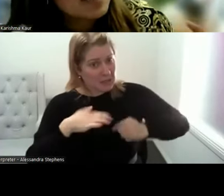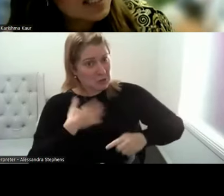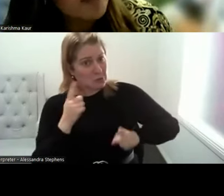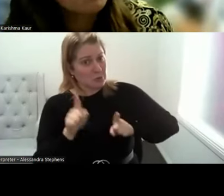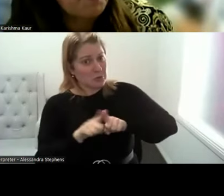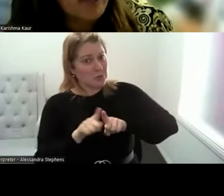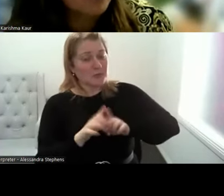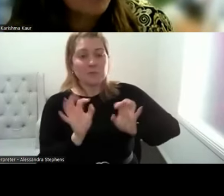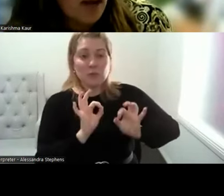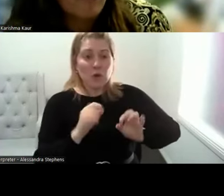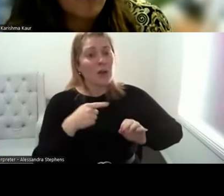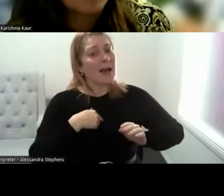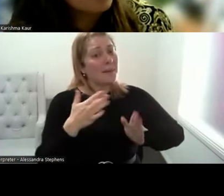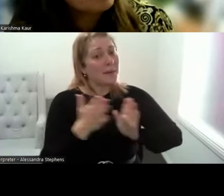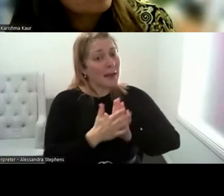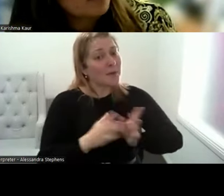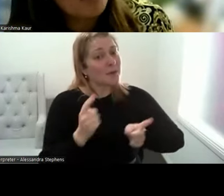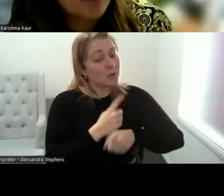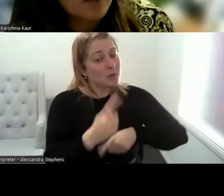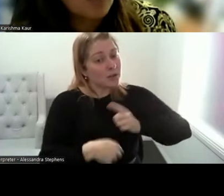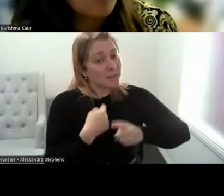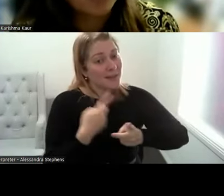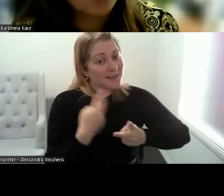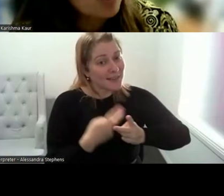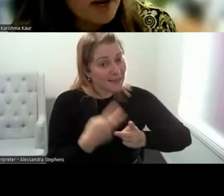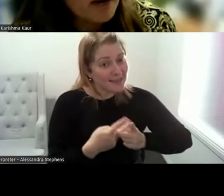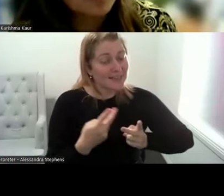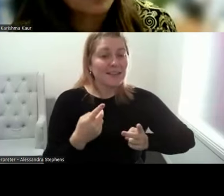the same space for everyone, not assume that they don't want to talk about it.